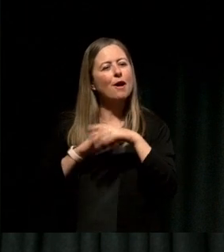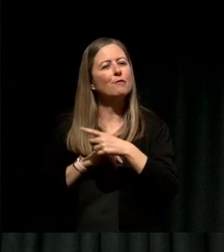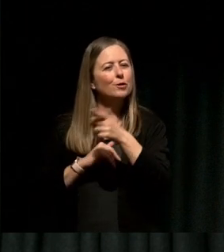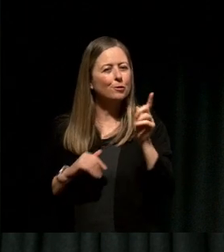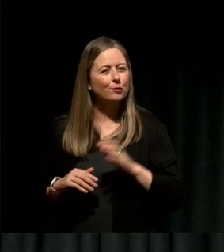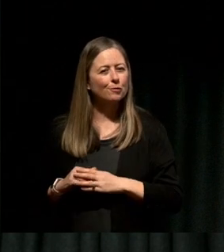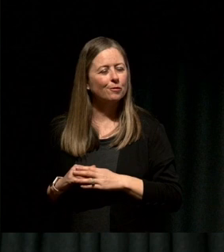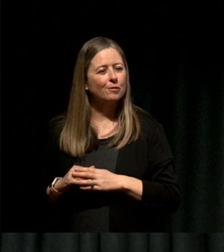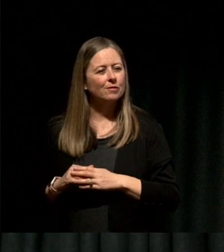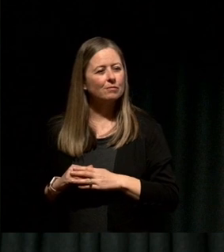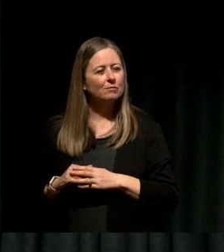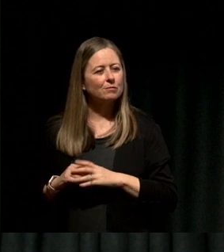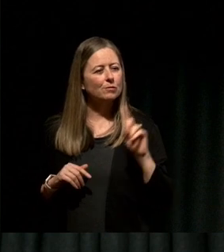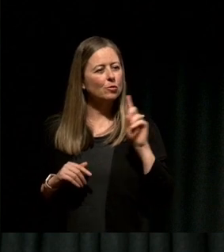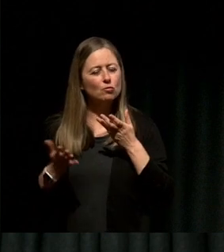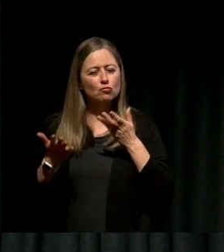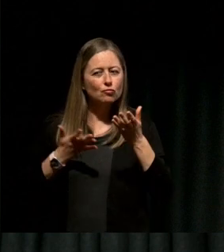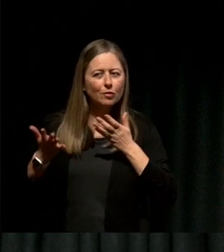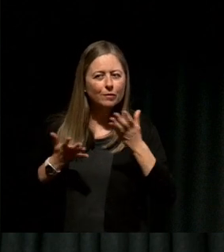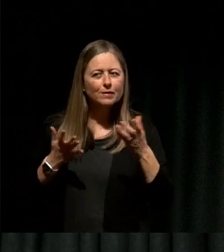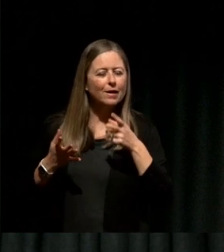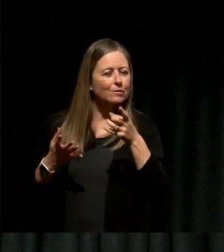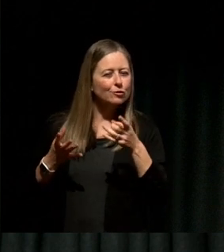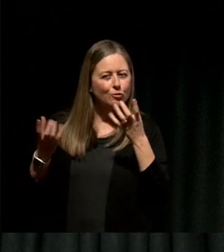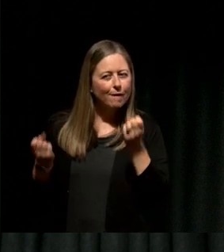What kind of conversations do you spark in your interactions with people?